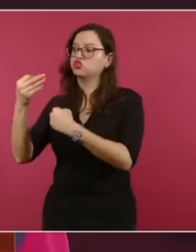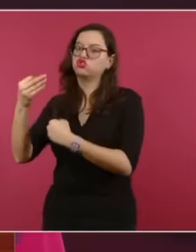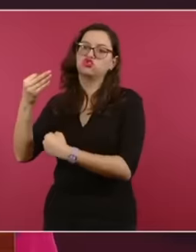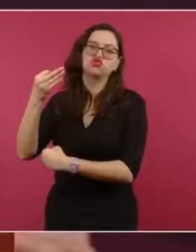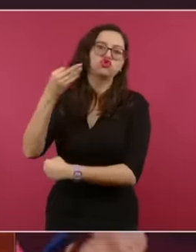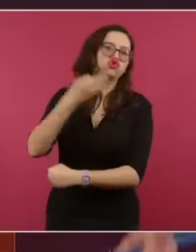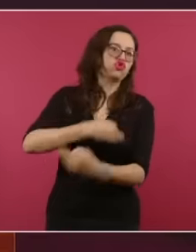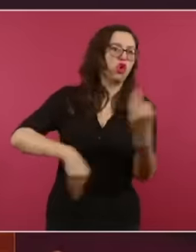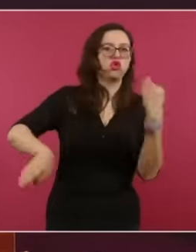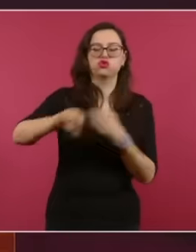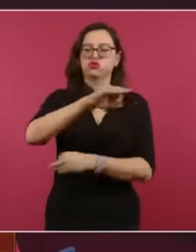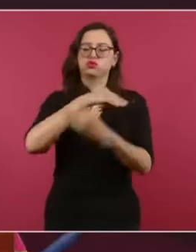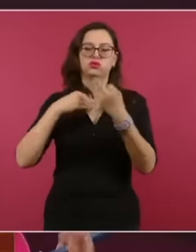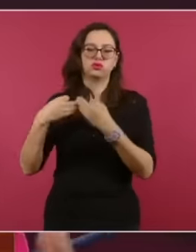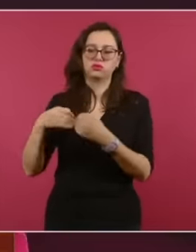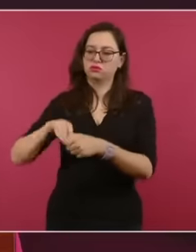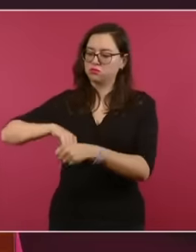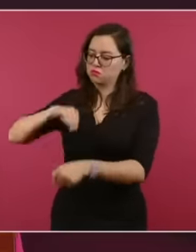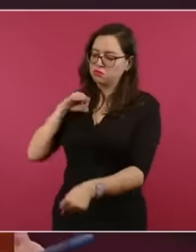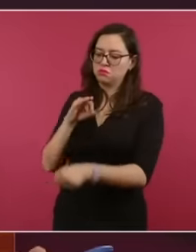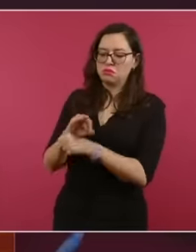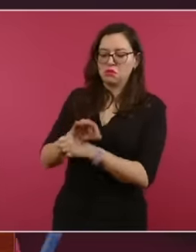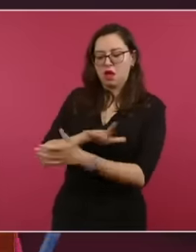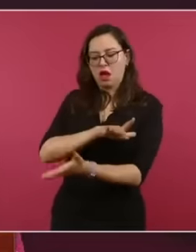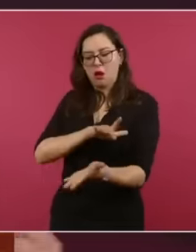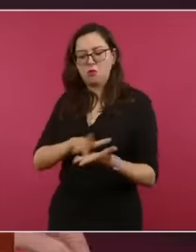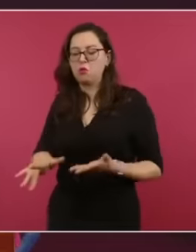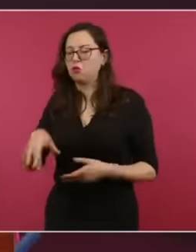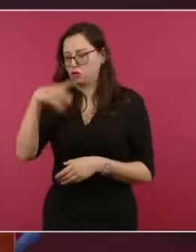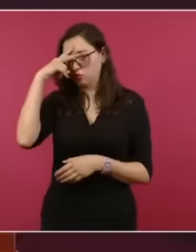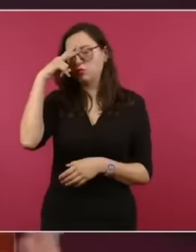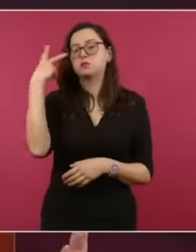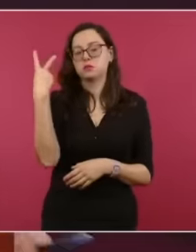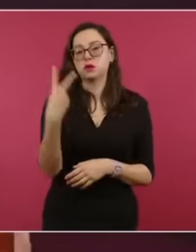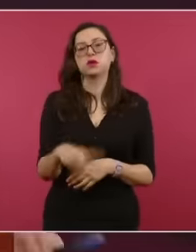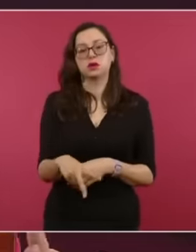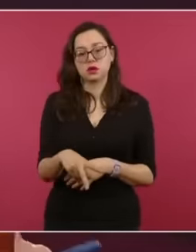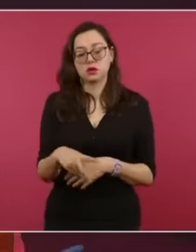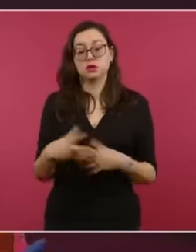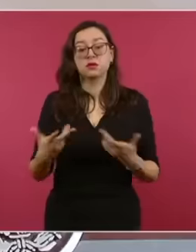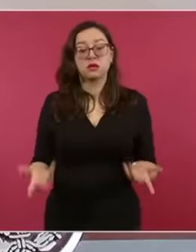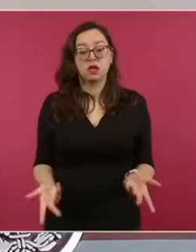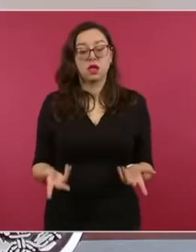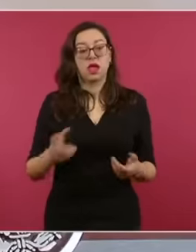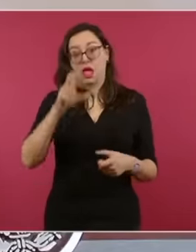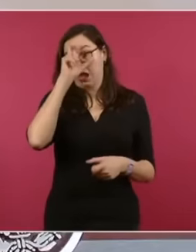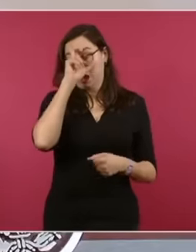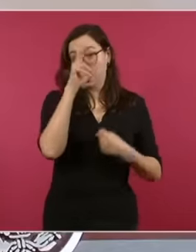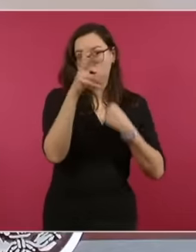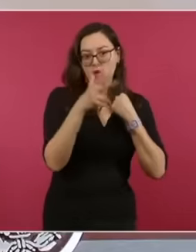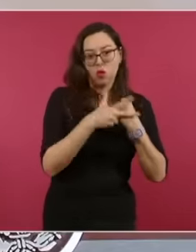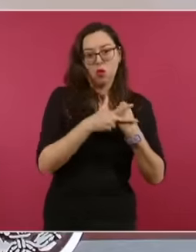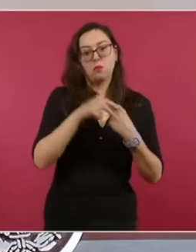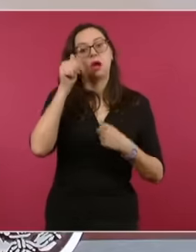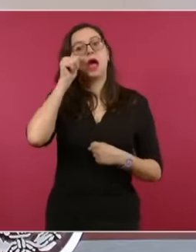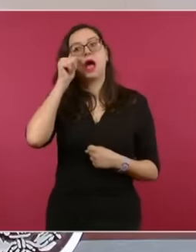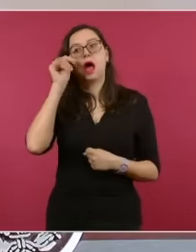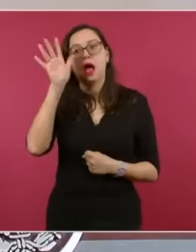Europe, now the Middle East is This Asia Pacific is beginning to add up. So this is